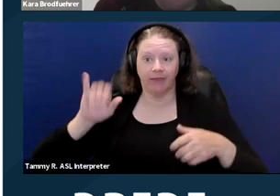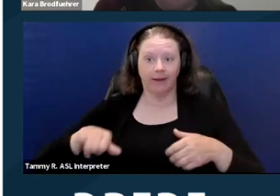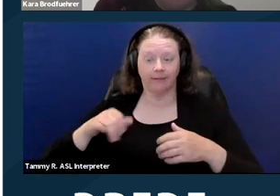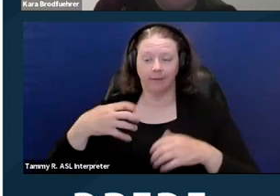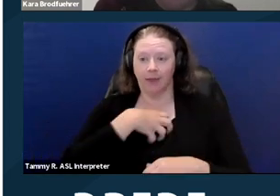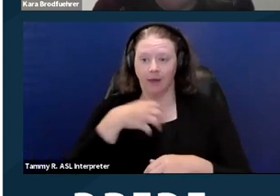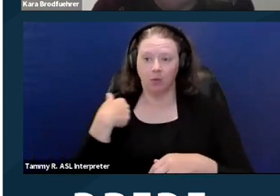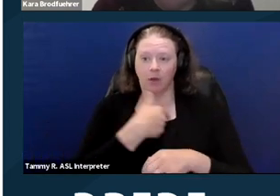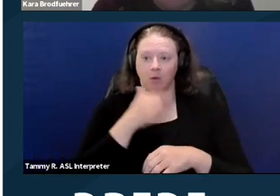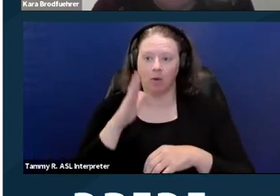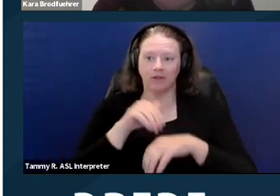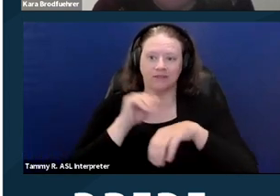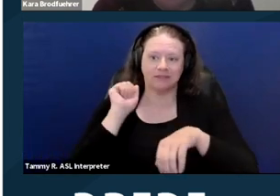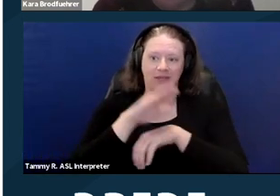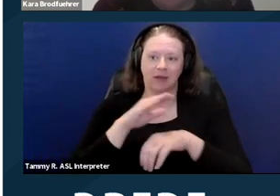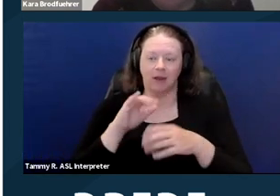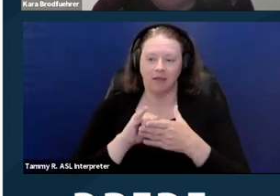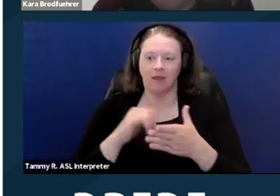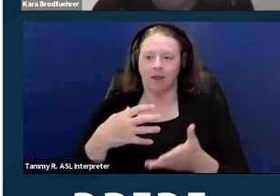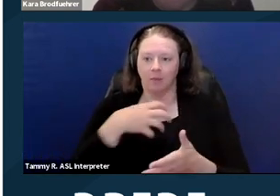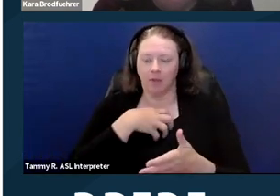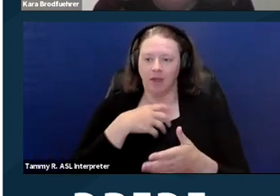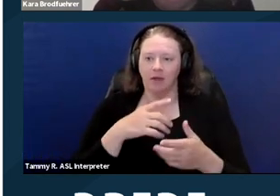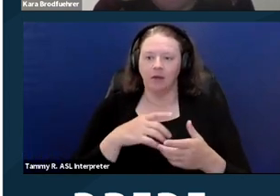to the complainant and to the other party.